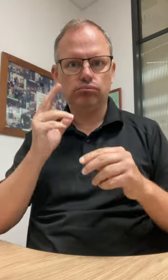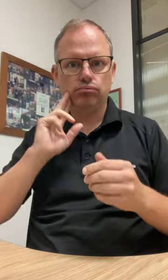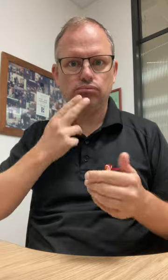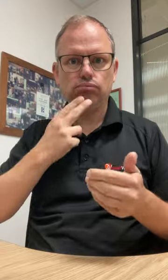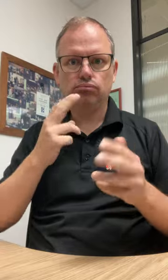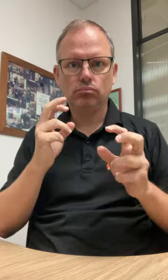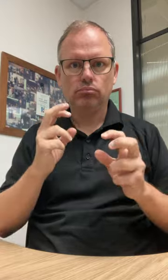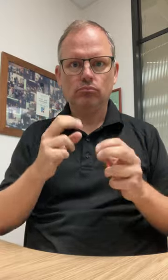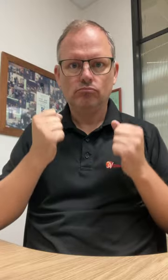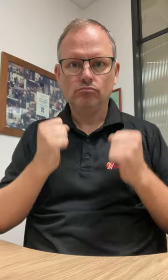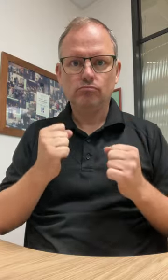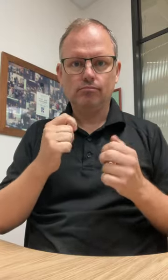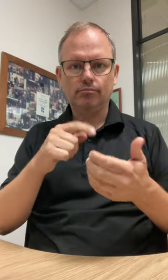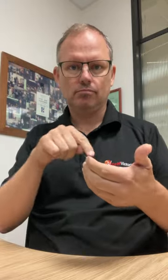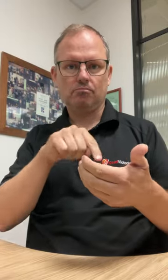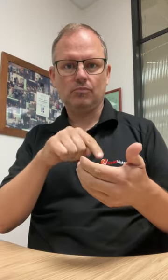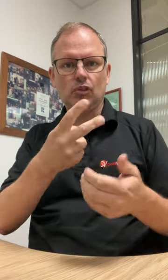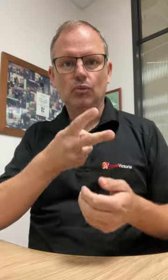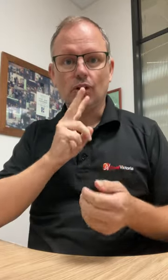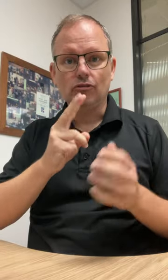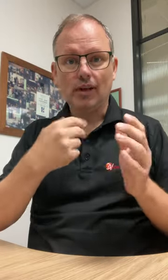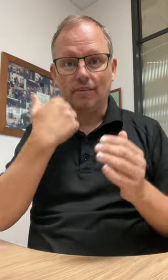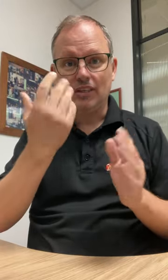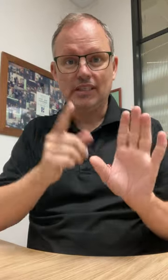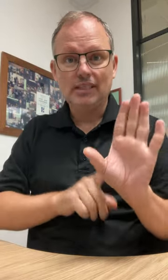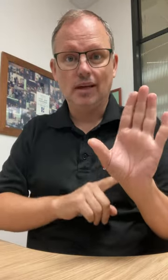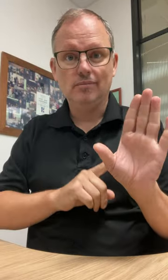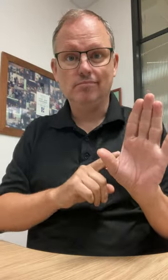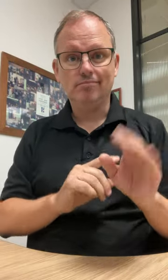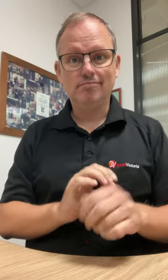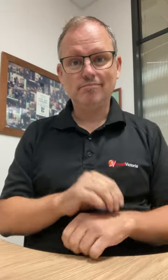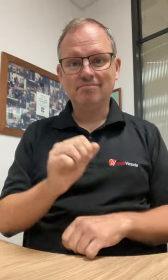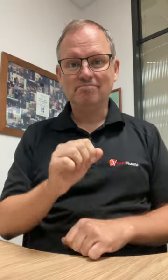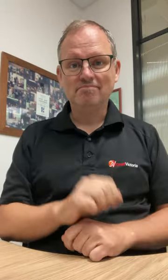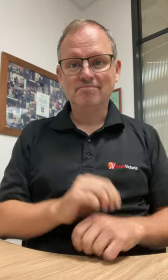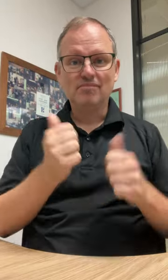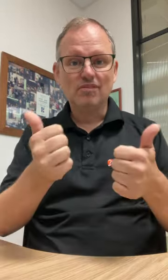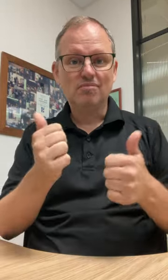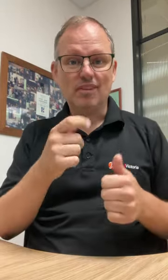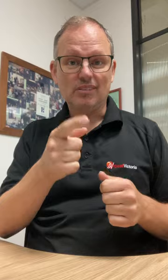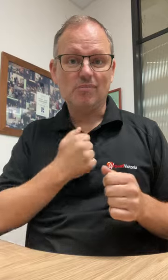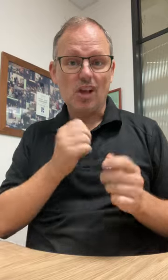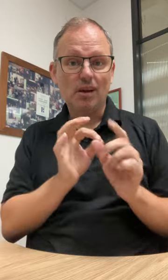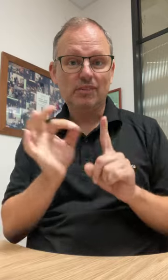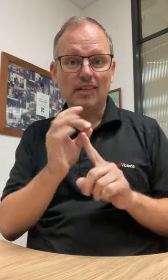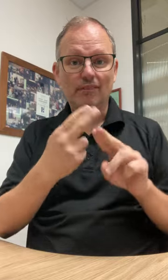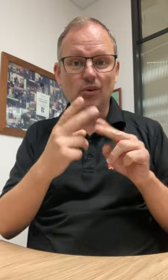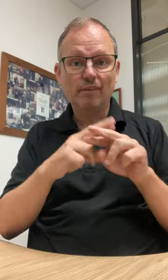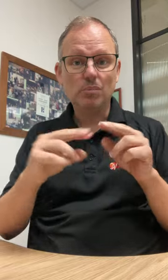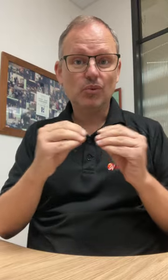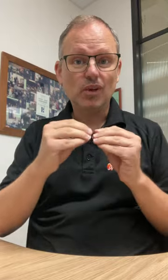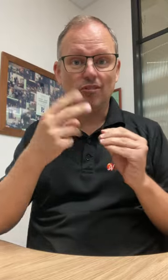are born with a hearing loss or that are Deaf? That's all for my update for February 2024.